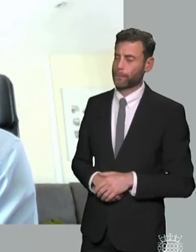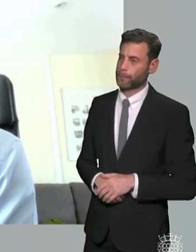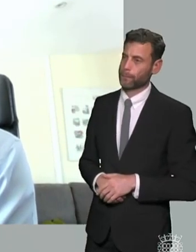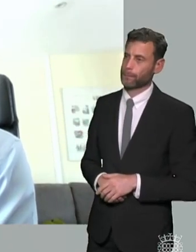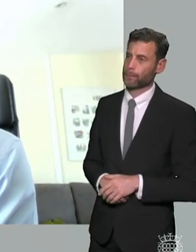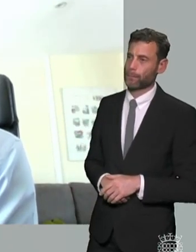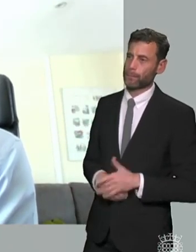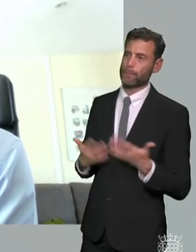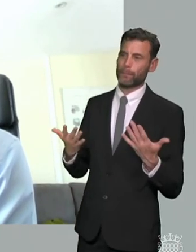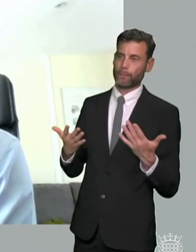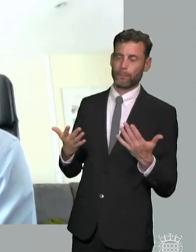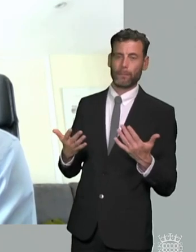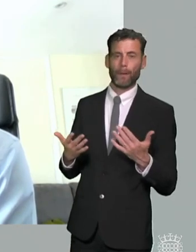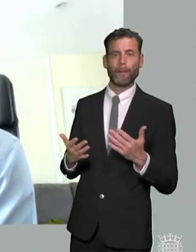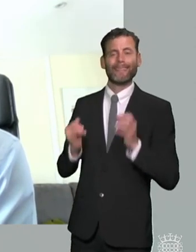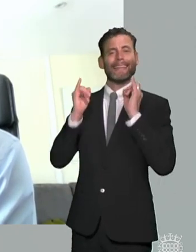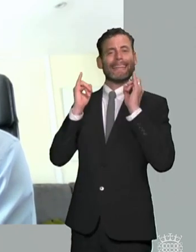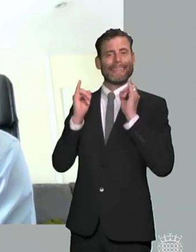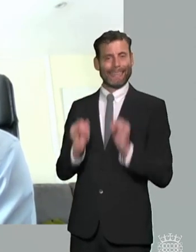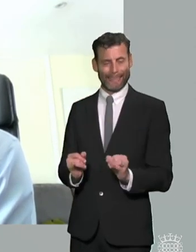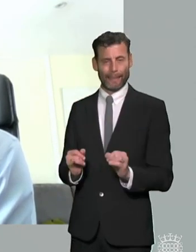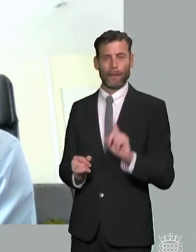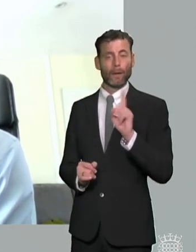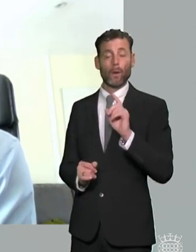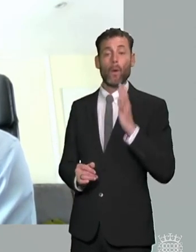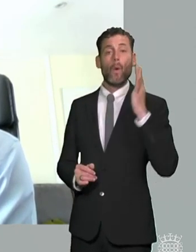issue at the back end when things are really broken down and things